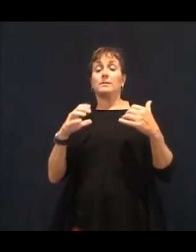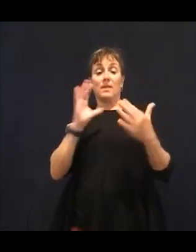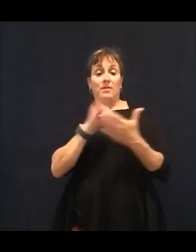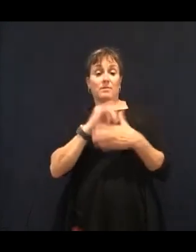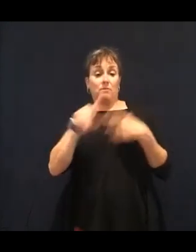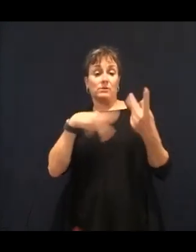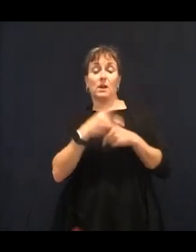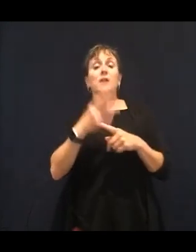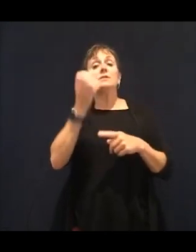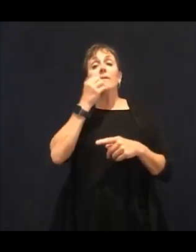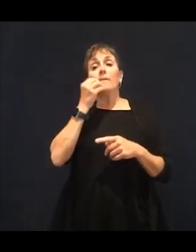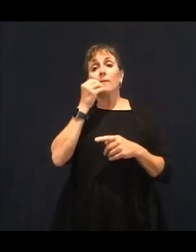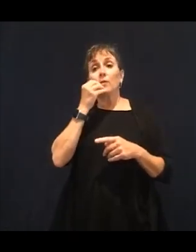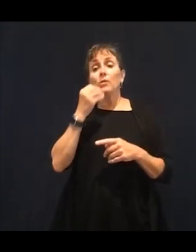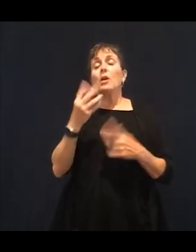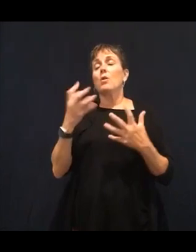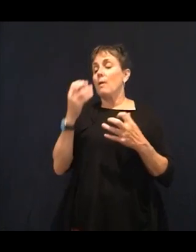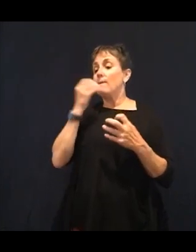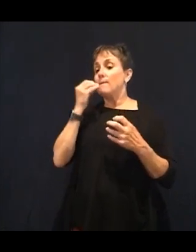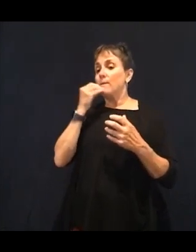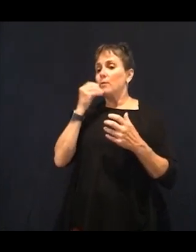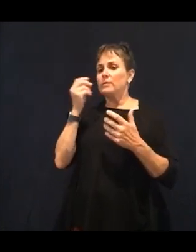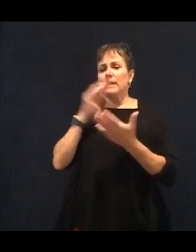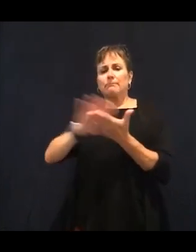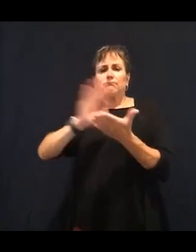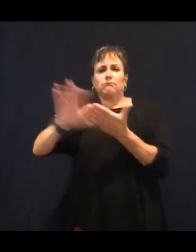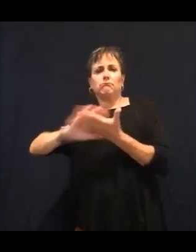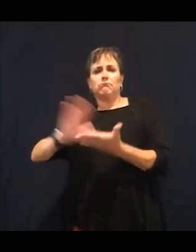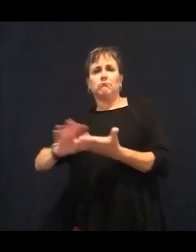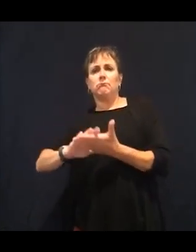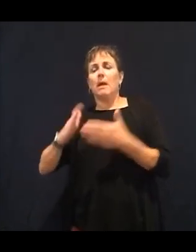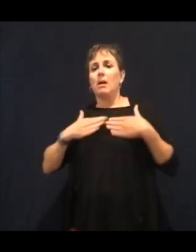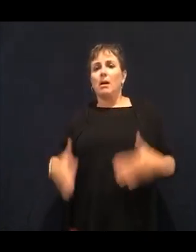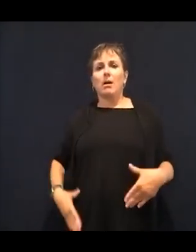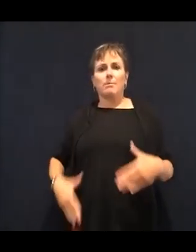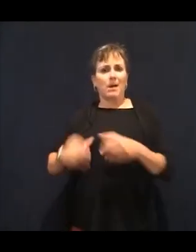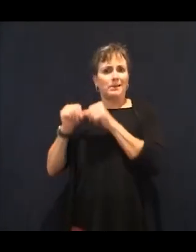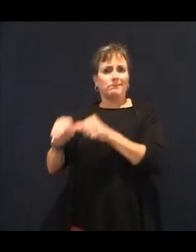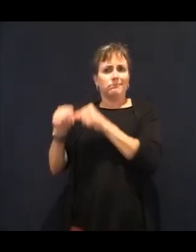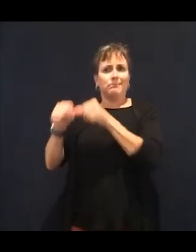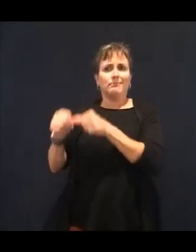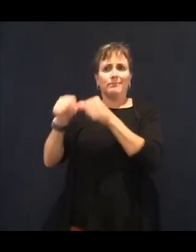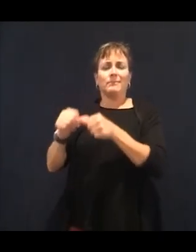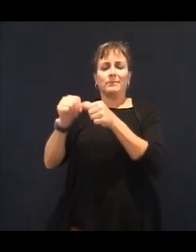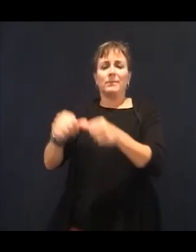that lemon water that I told you about. Lemon stimulates the liver, cleans toxins